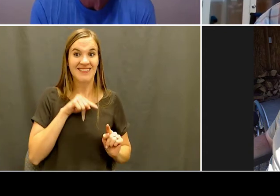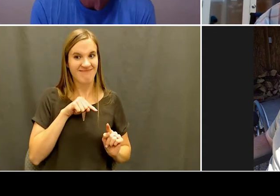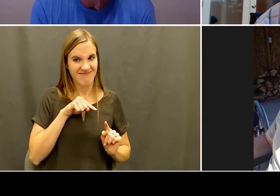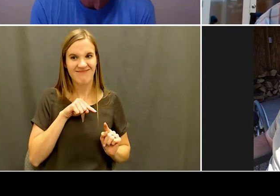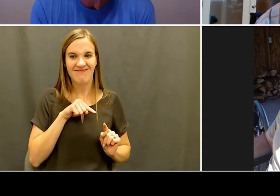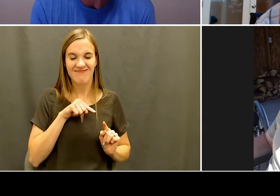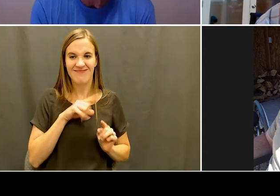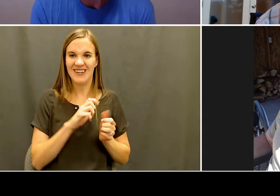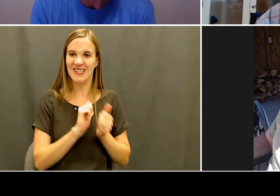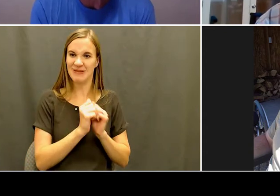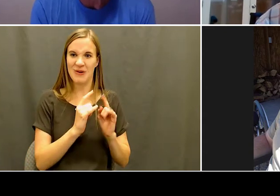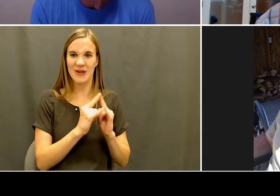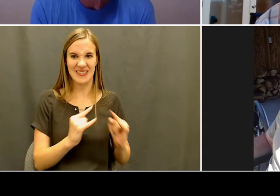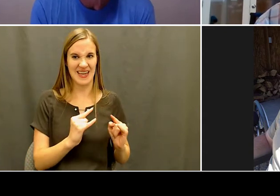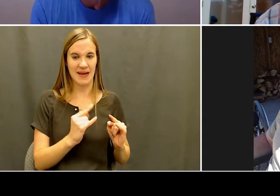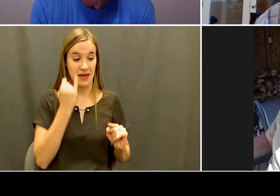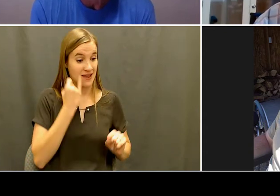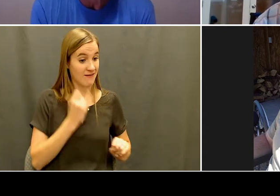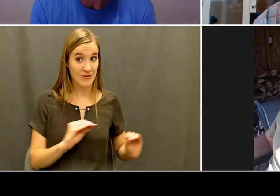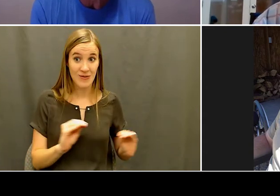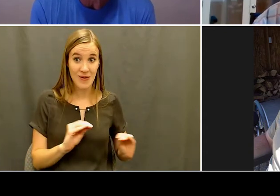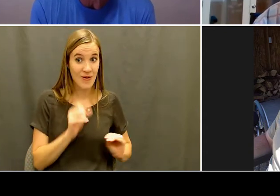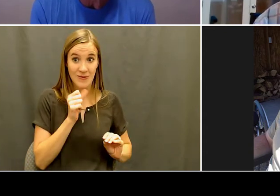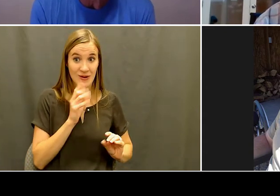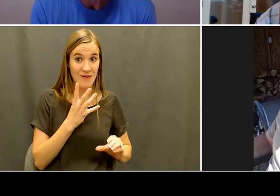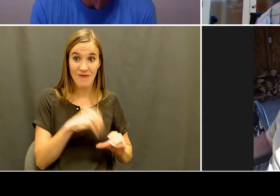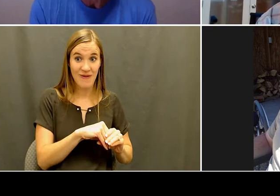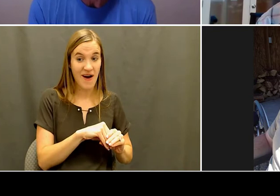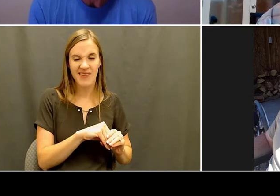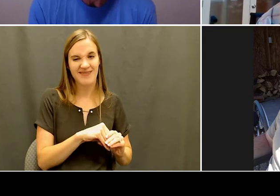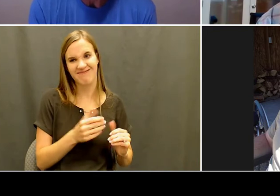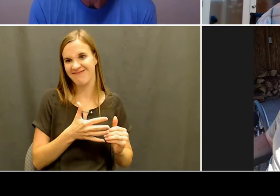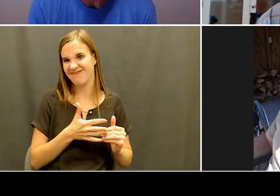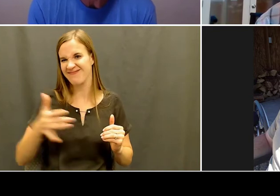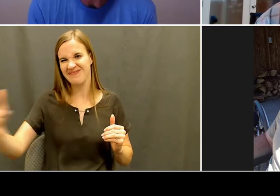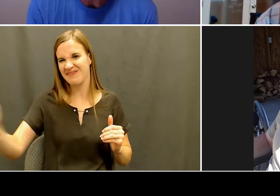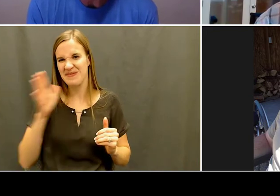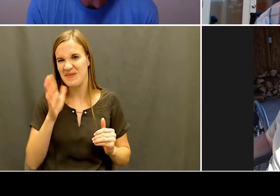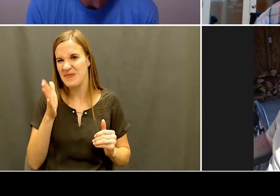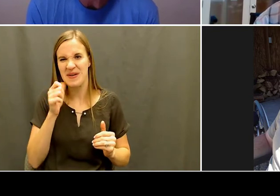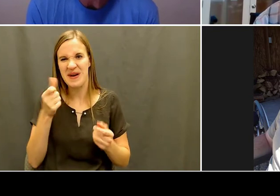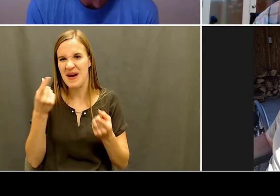Kelly: thanks, Jake. You're, you were a stud. I can't